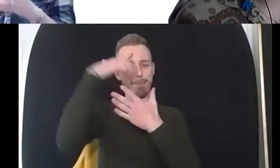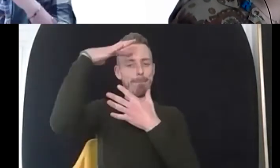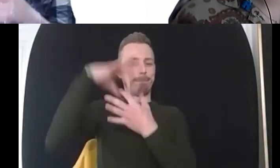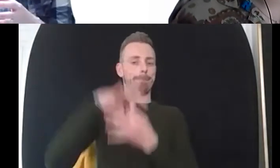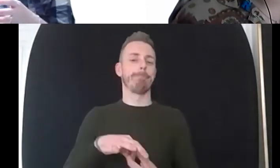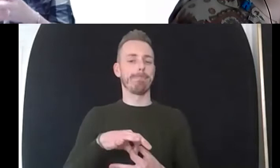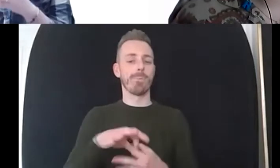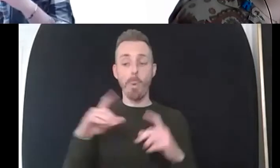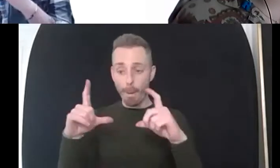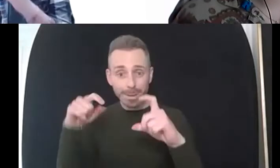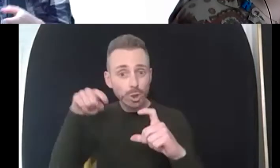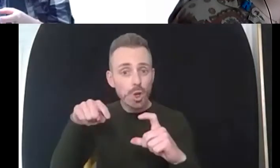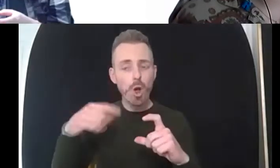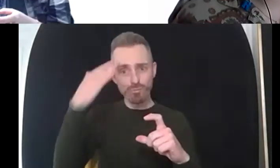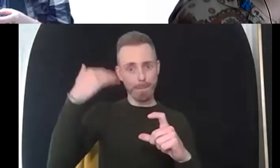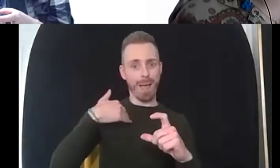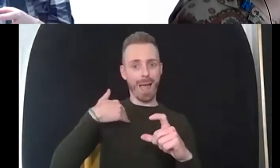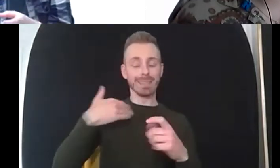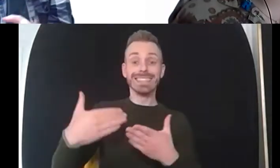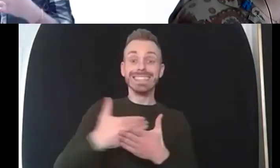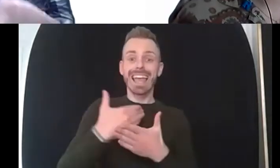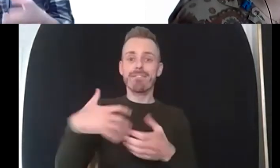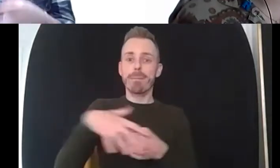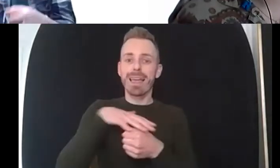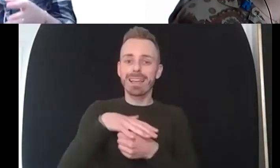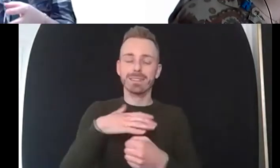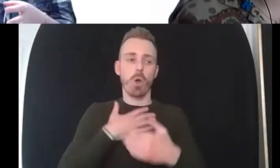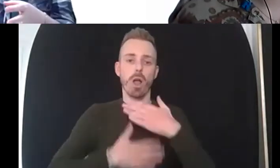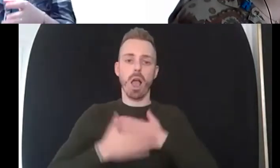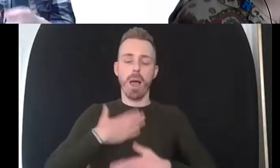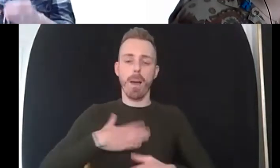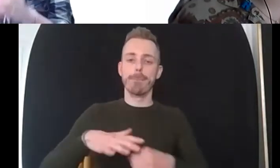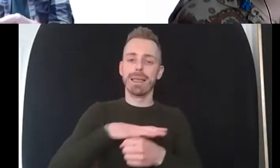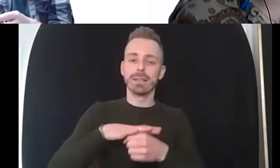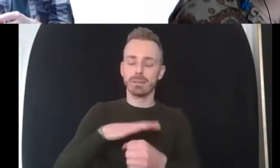comfortable place or a calm place and then i'll do imagery work with the client but they'll use that